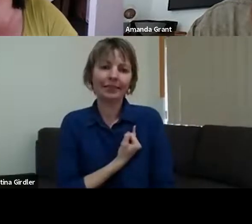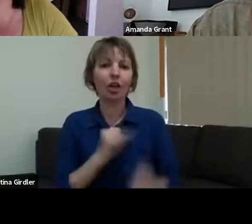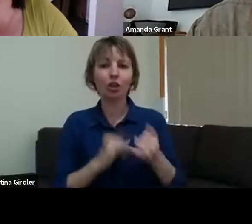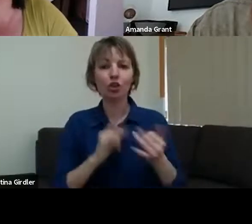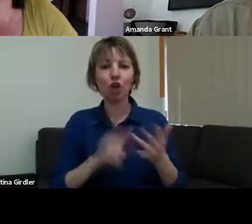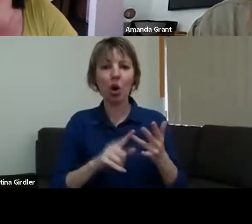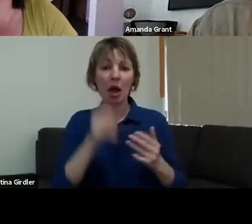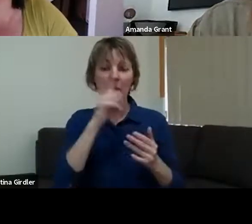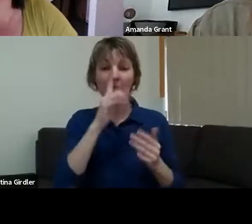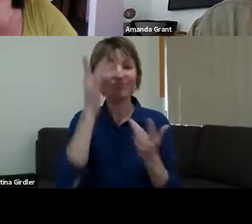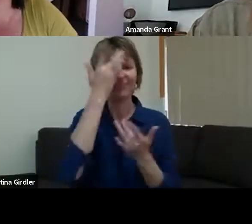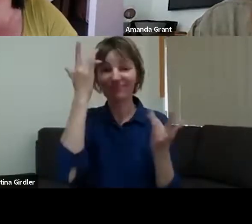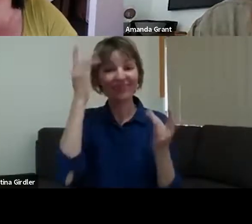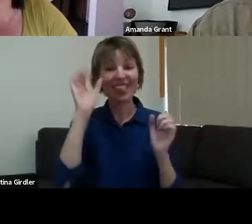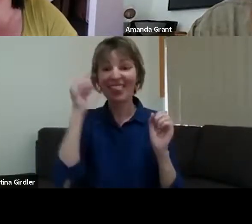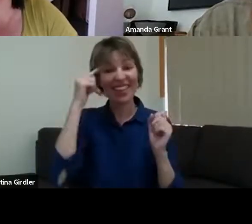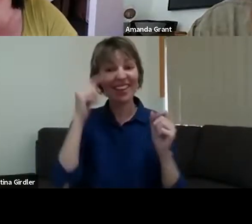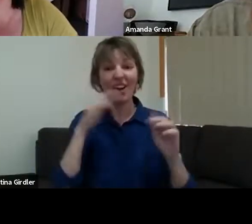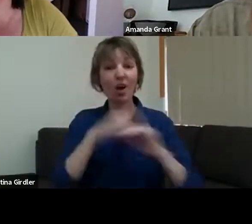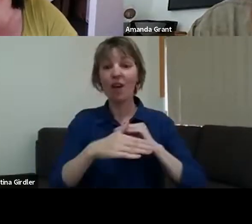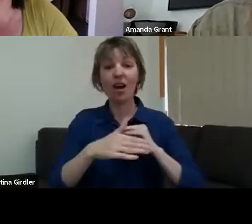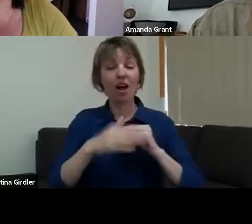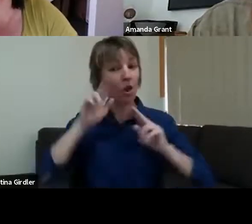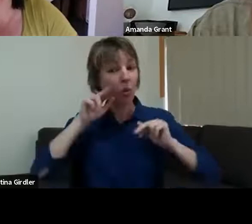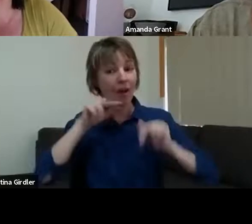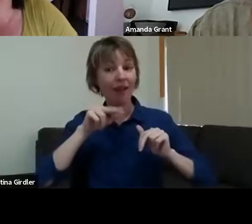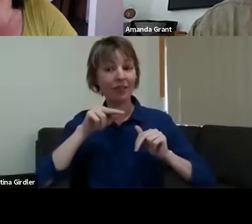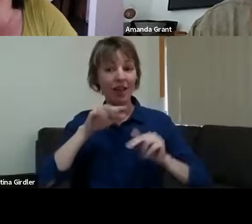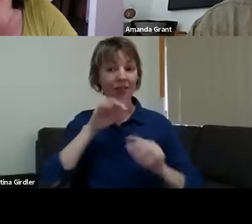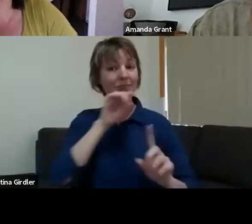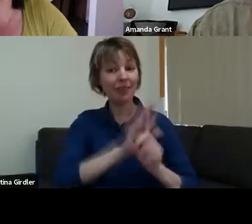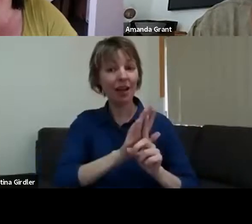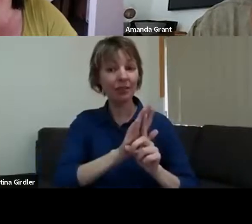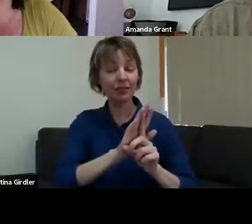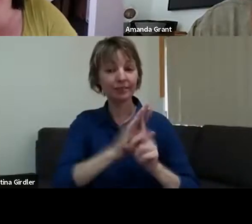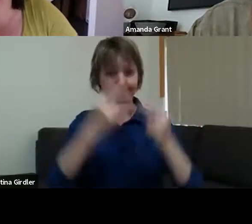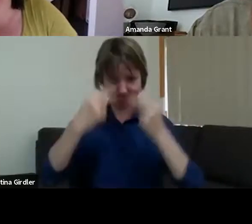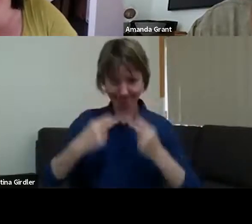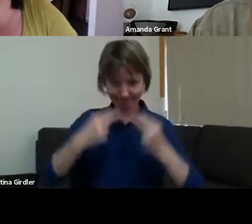people crashed and burned, and then you realise that, actually, if you're going to do anything at any point for anyone - including